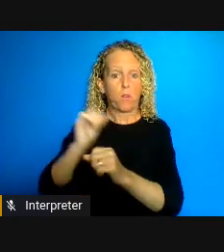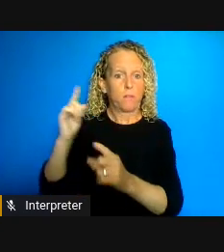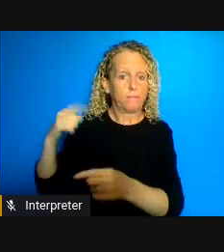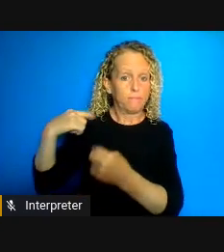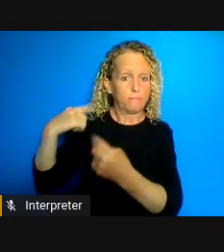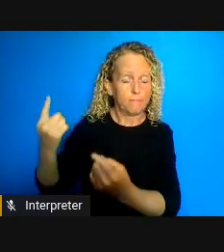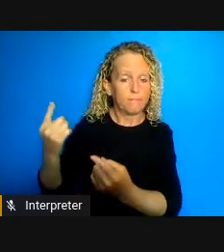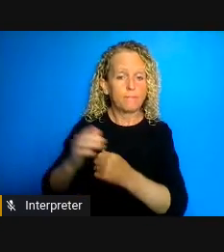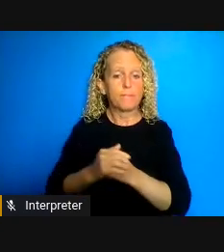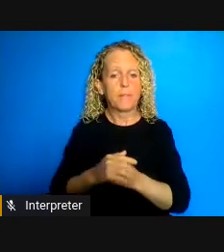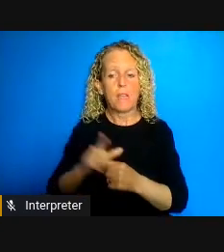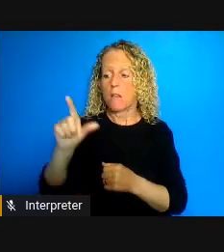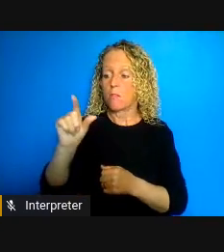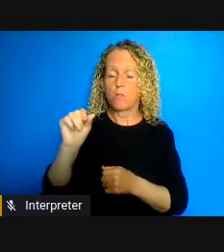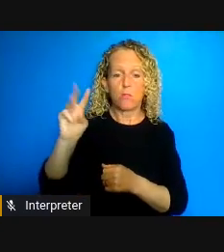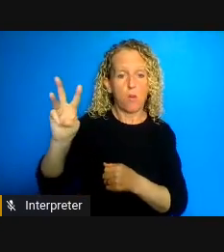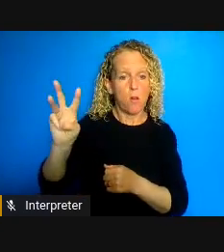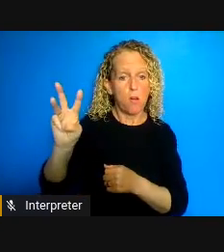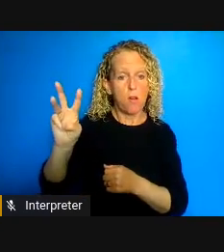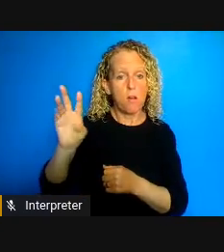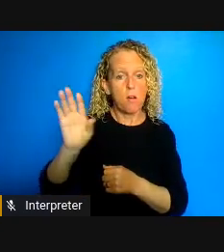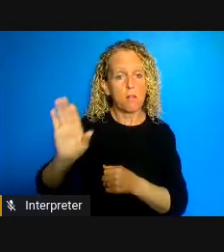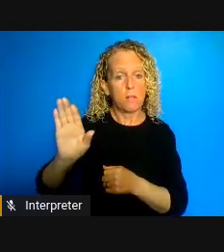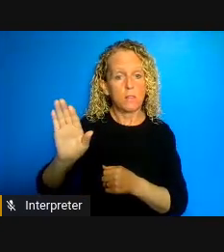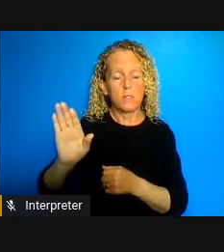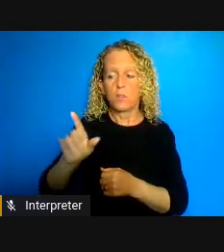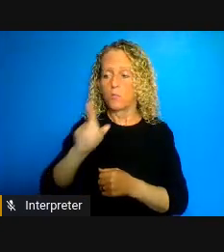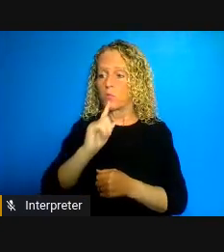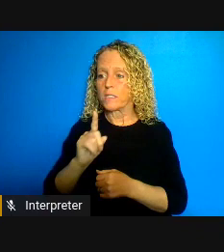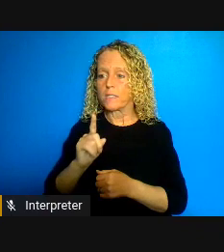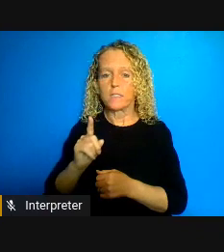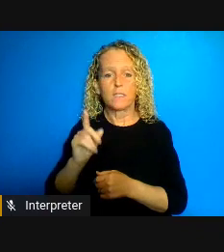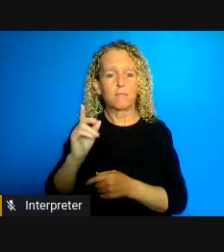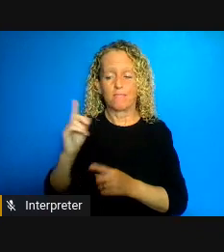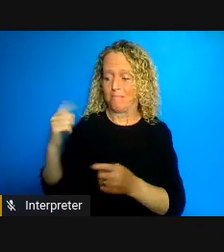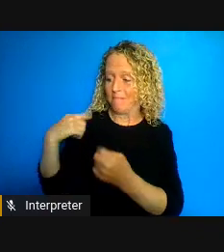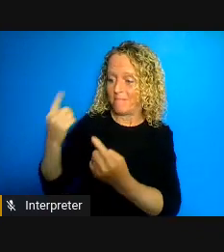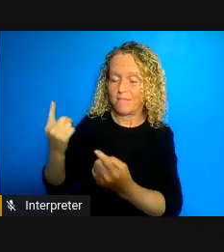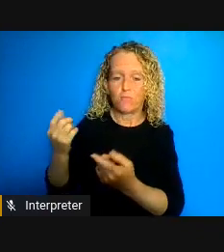away from what we might call a culture of confinement or control a culture of